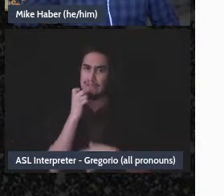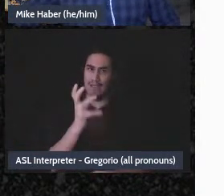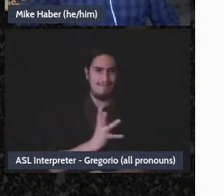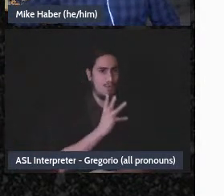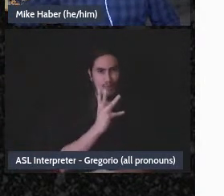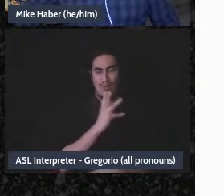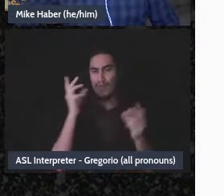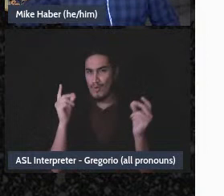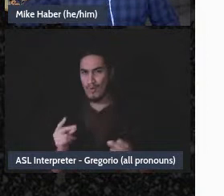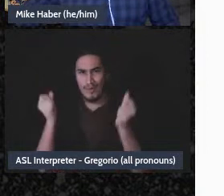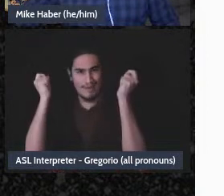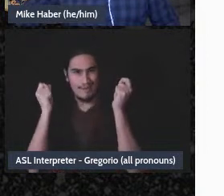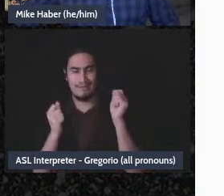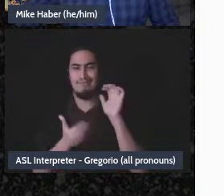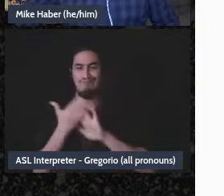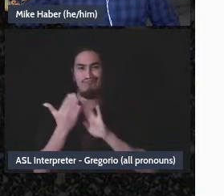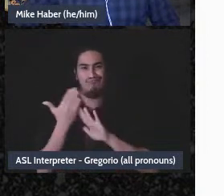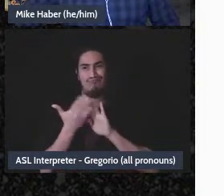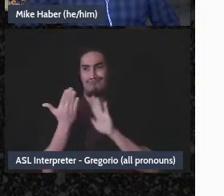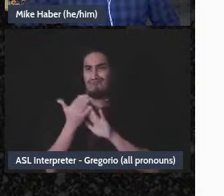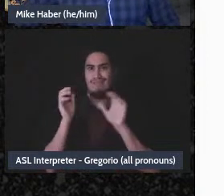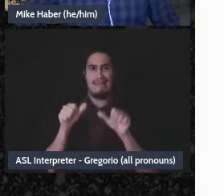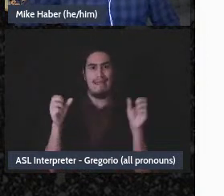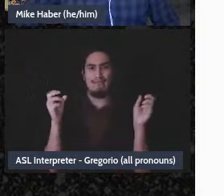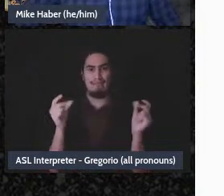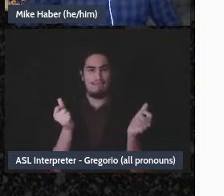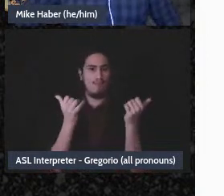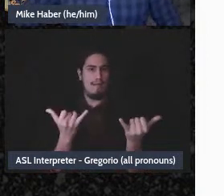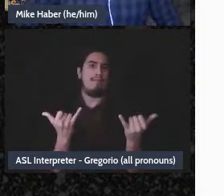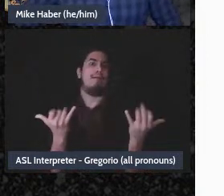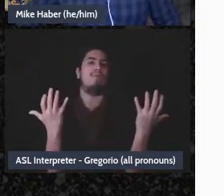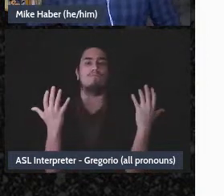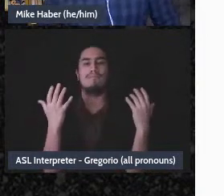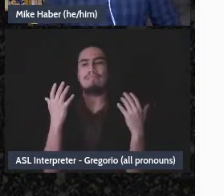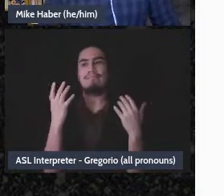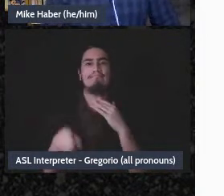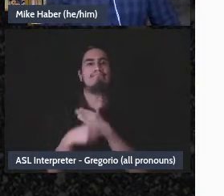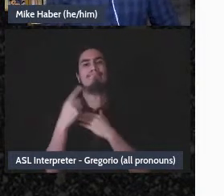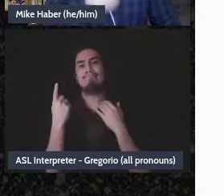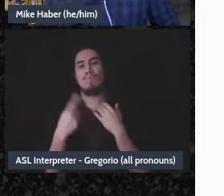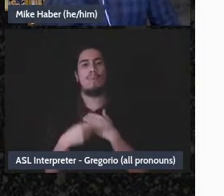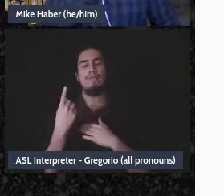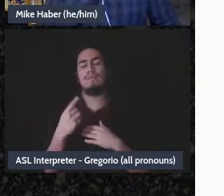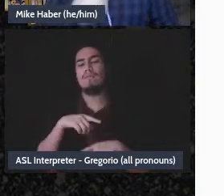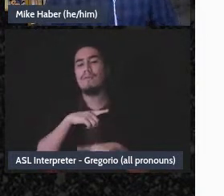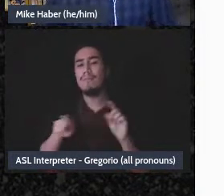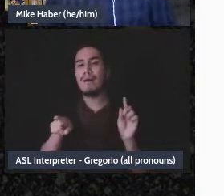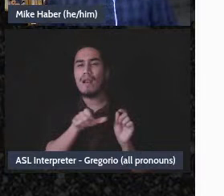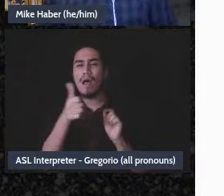you can be up and running kind of right away, but there's some downsides: Accountability is a